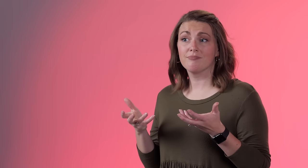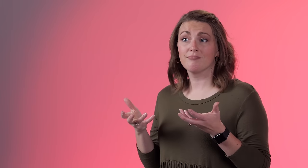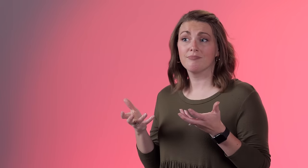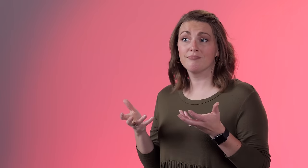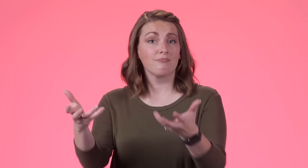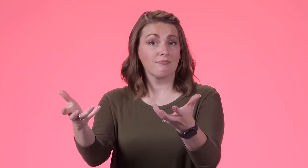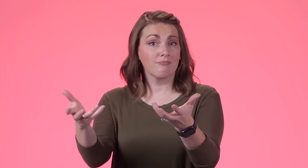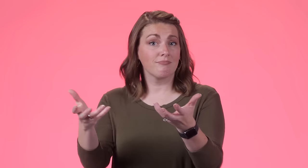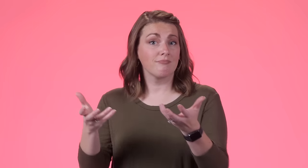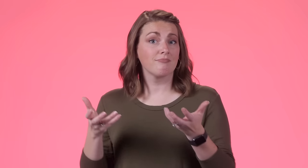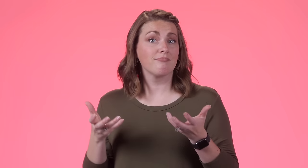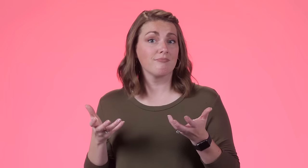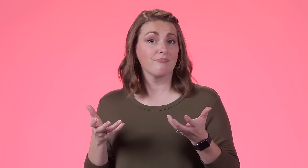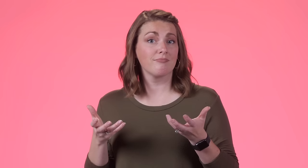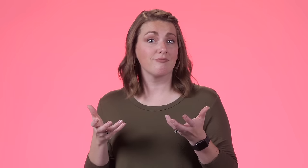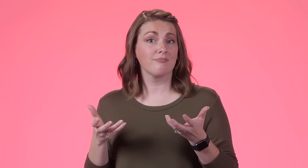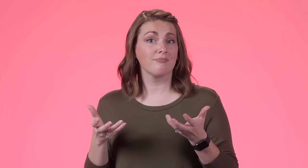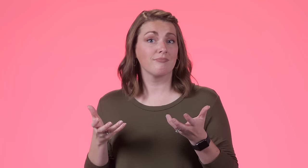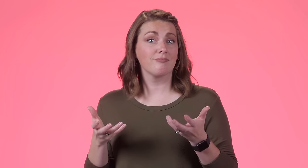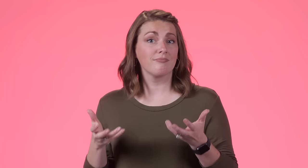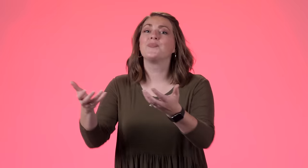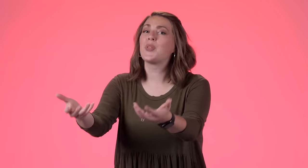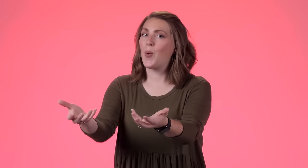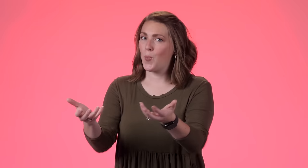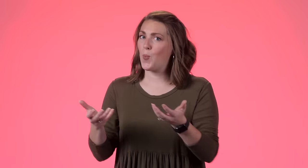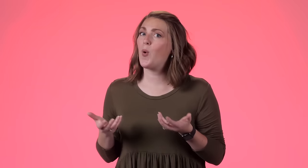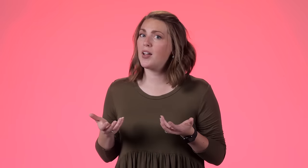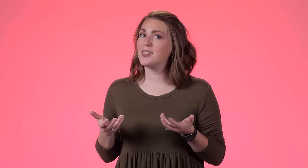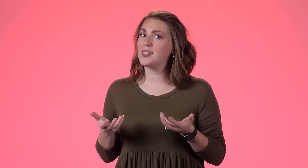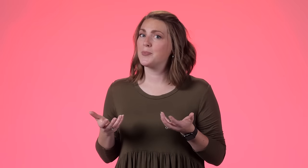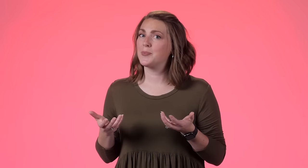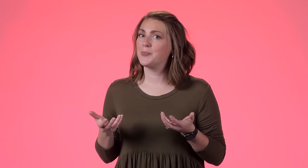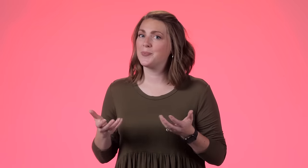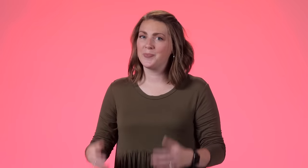Where do you live? 'You live where you?'